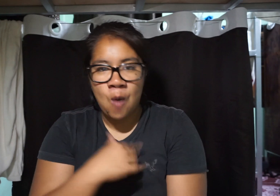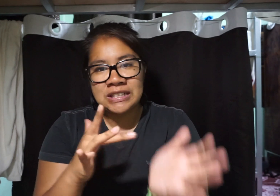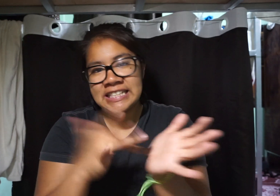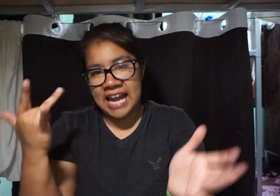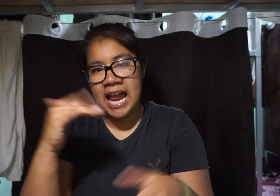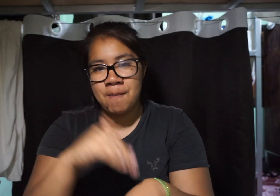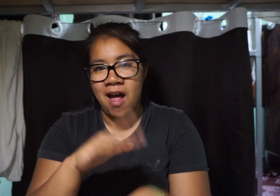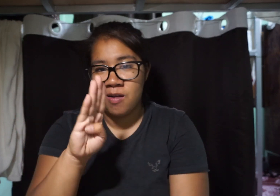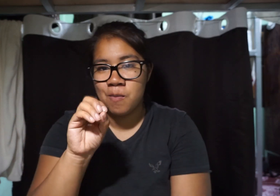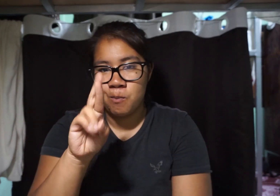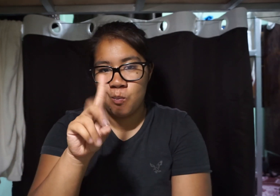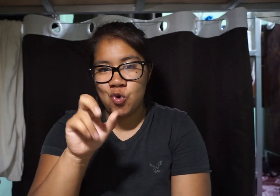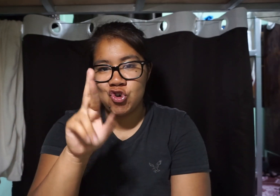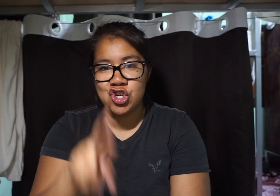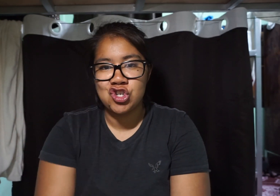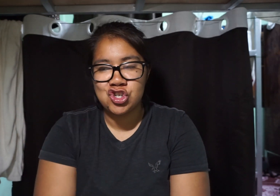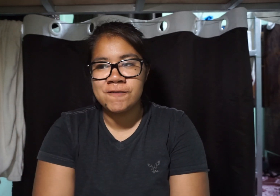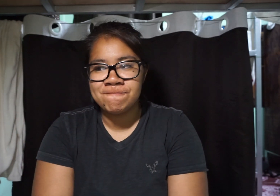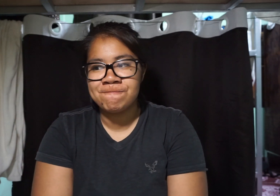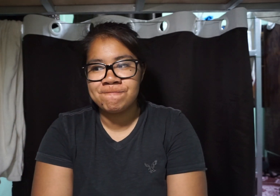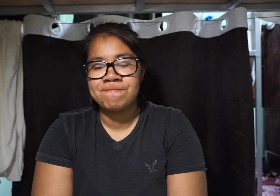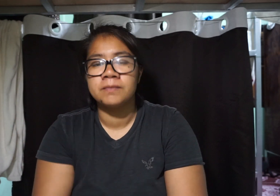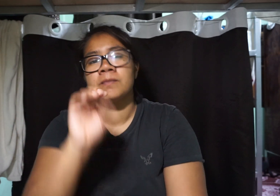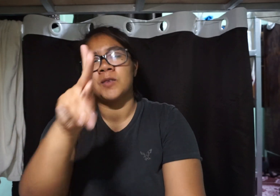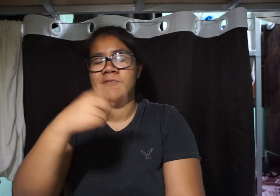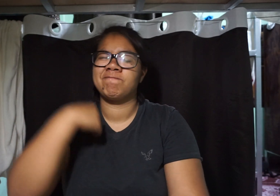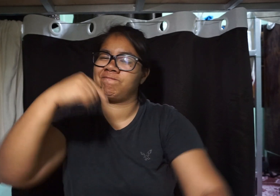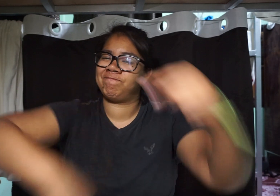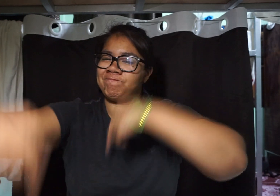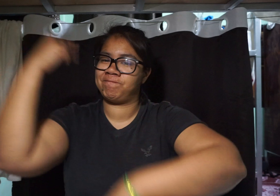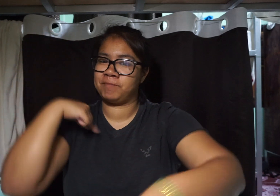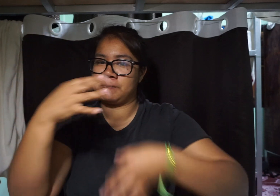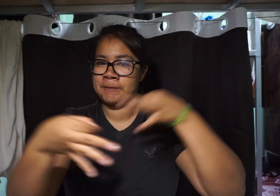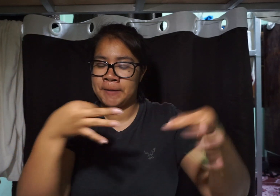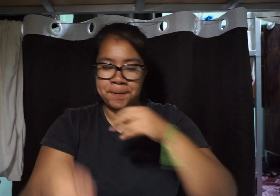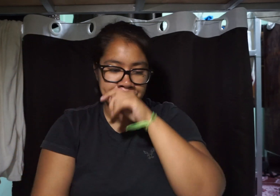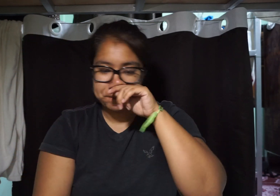I was scammed at the border Ok, let me go back and explain